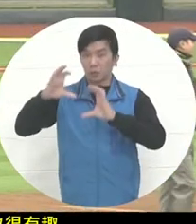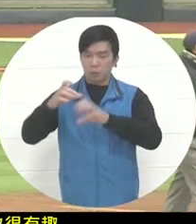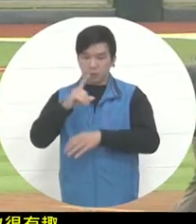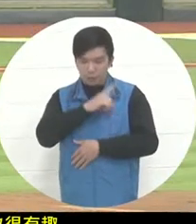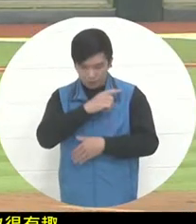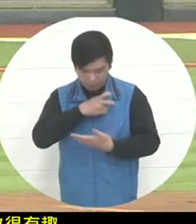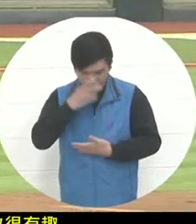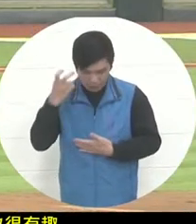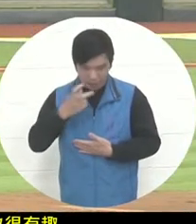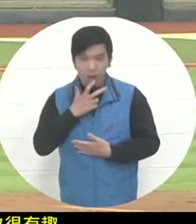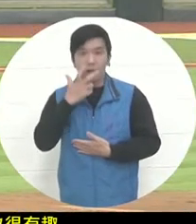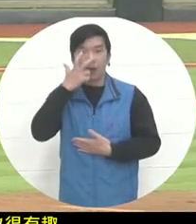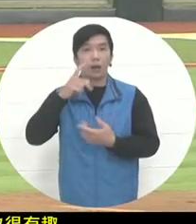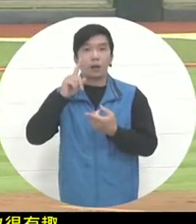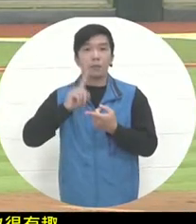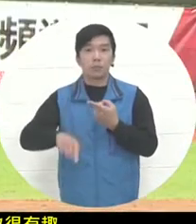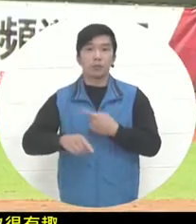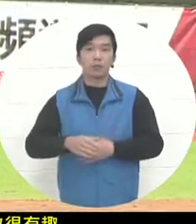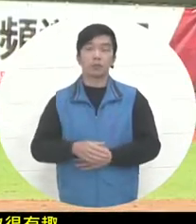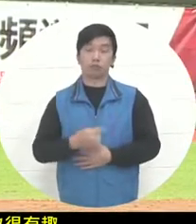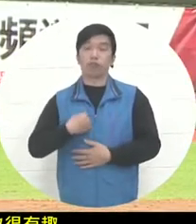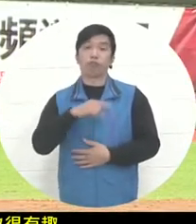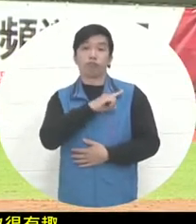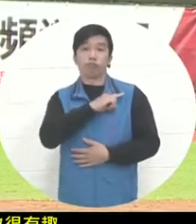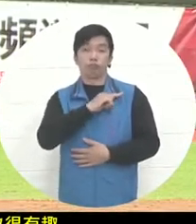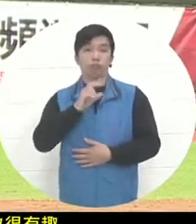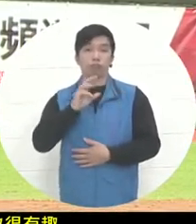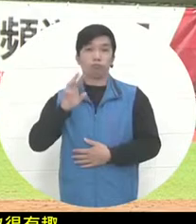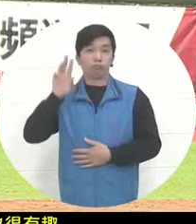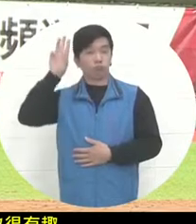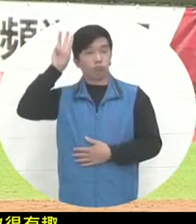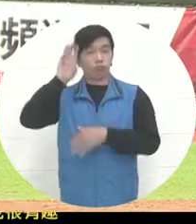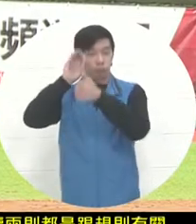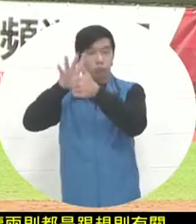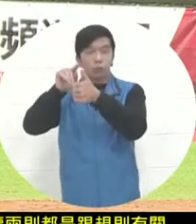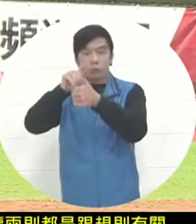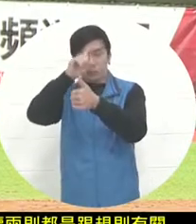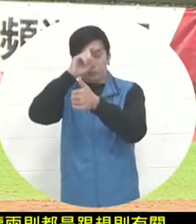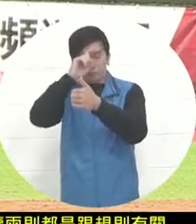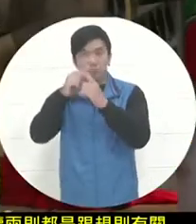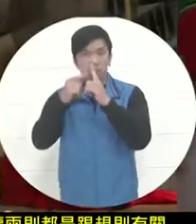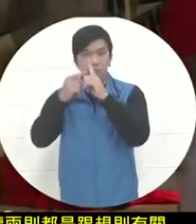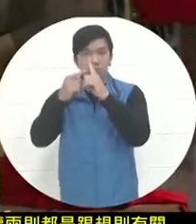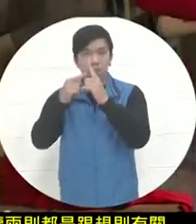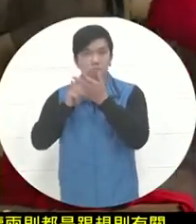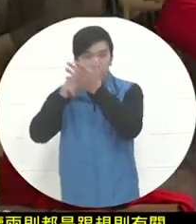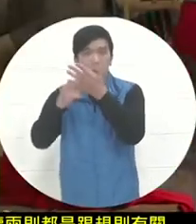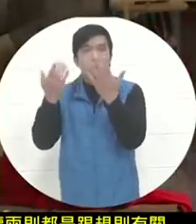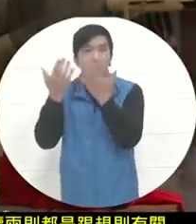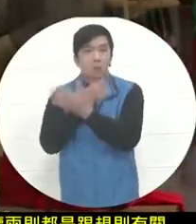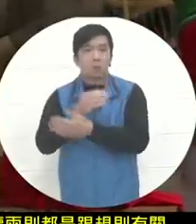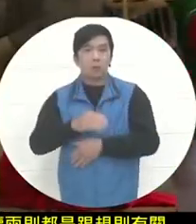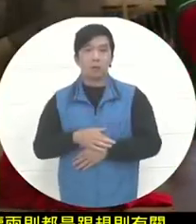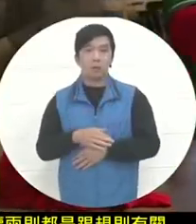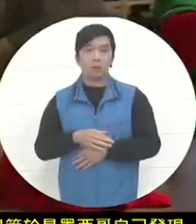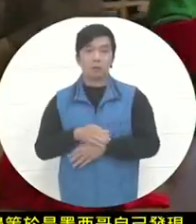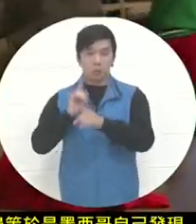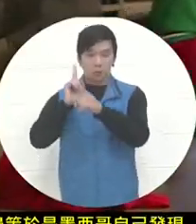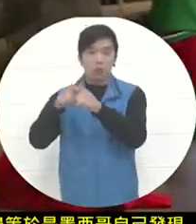He said, then I discovered it and I want the right person to come up to attack. Uh, this is not Isn't it that the American team is also asking now?